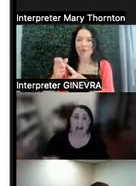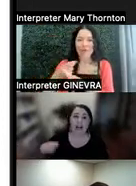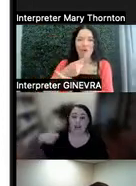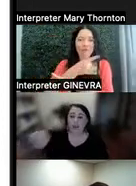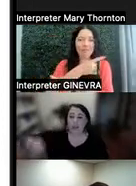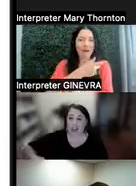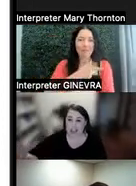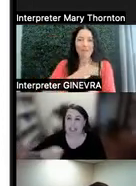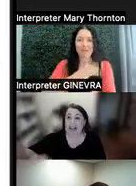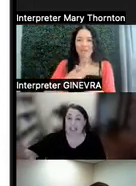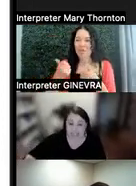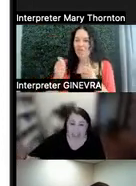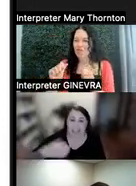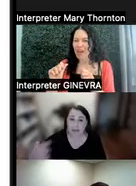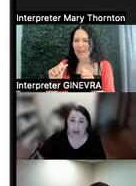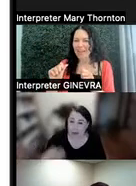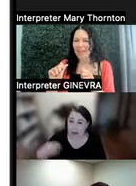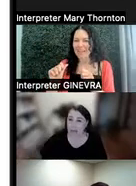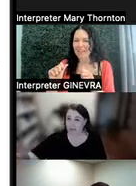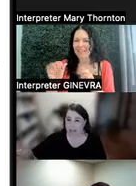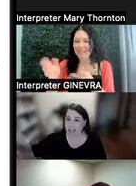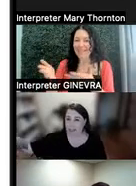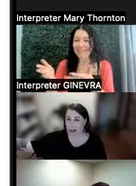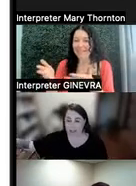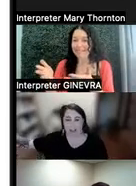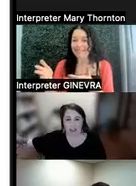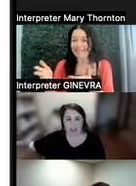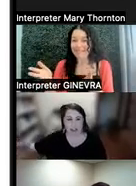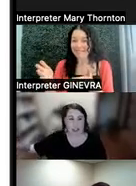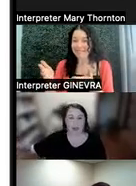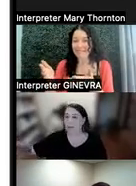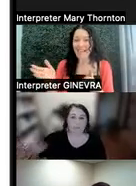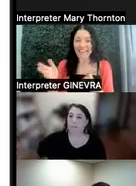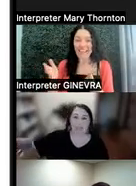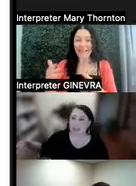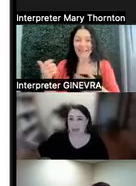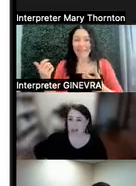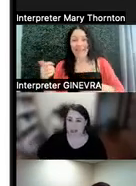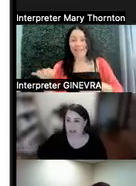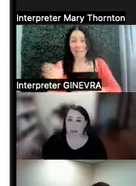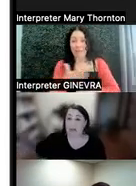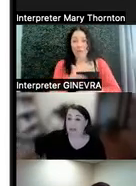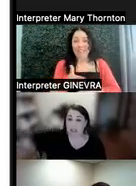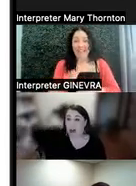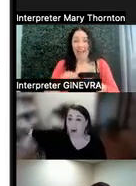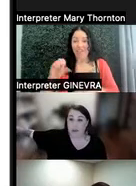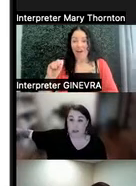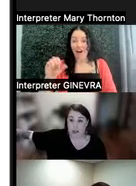And so we're trying to get that to wrap up, like playing them off at the Oscars. But they keep talking, and maybe even talk over you